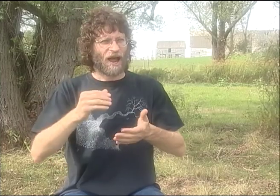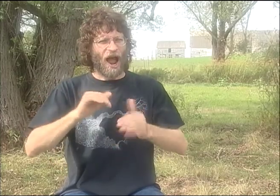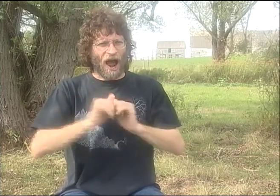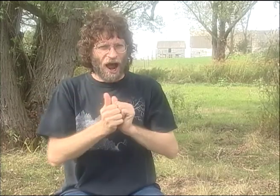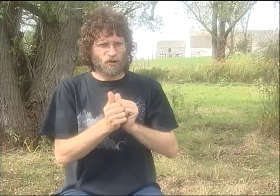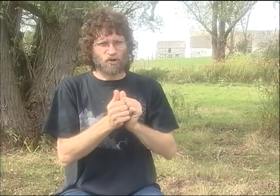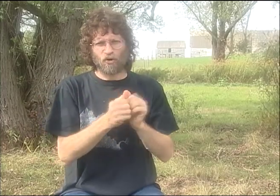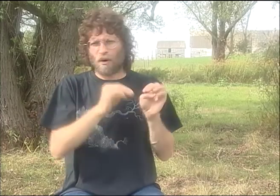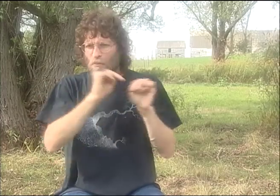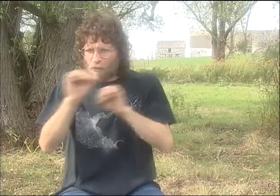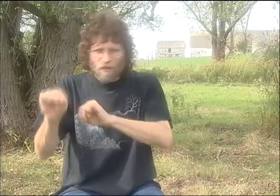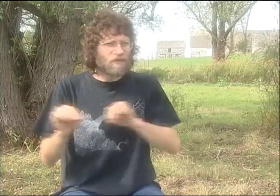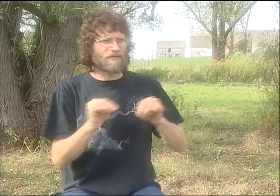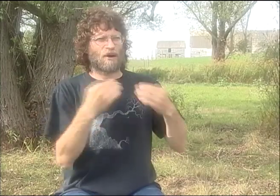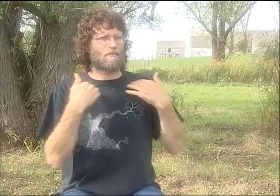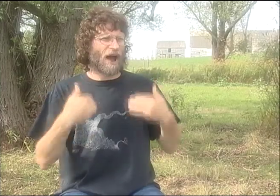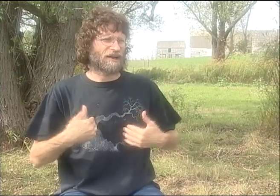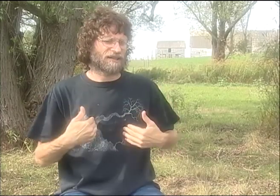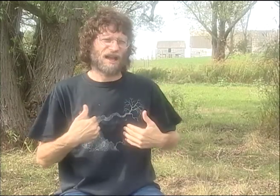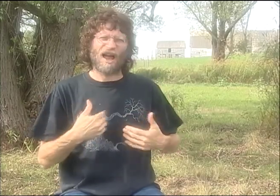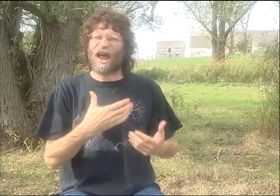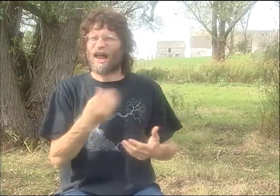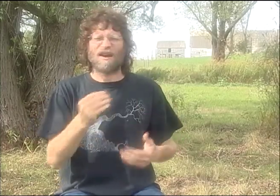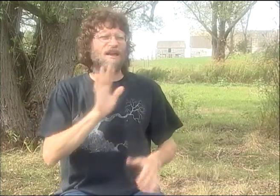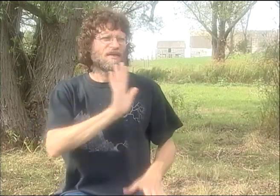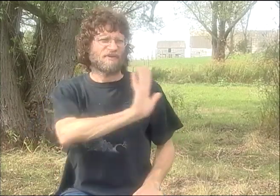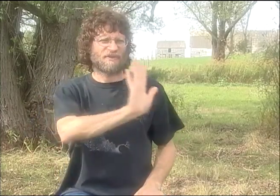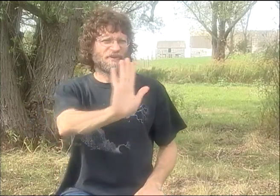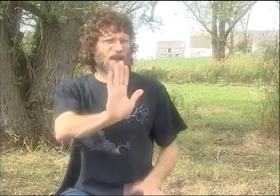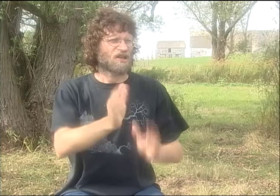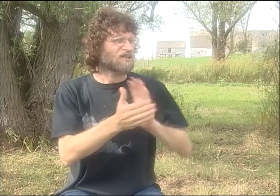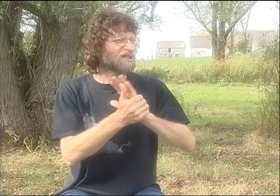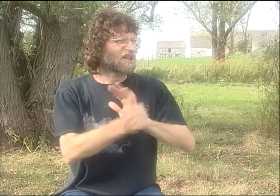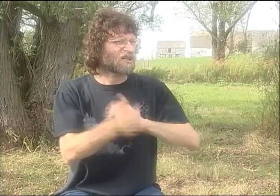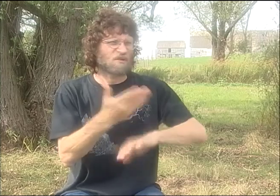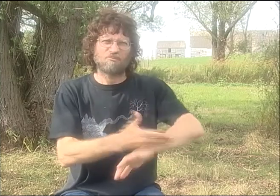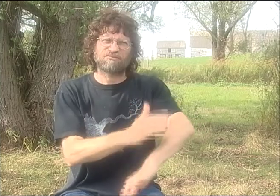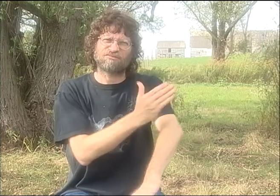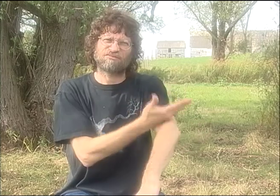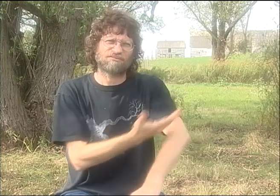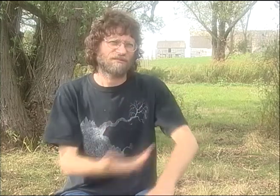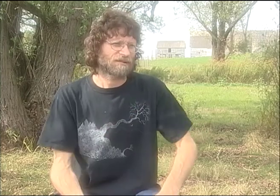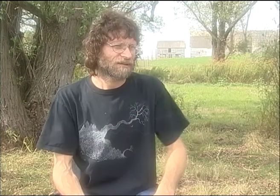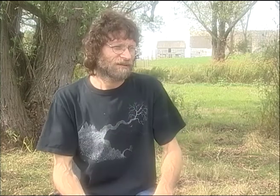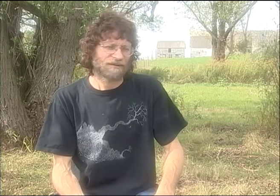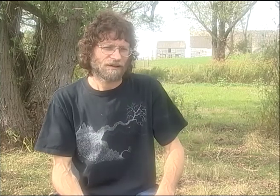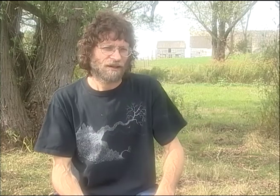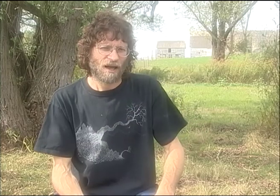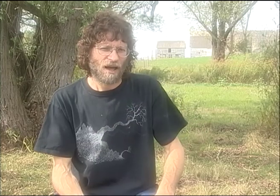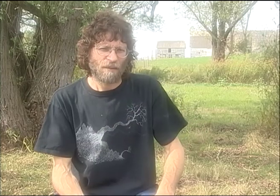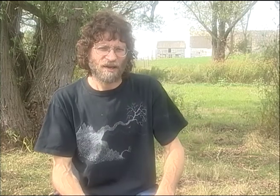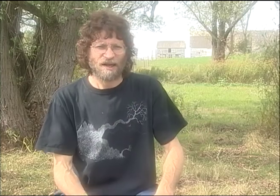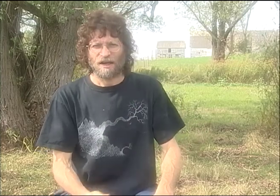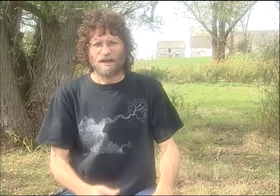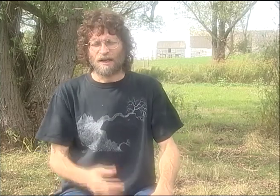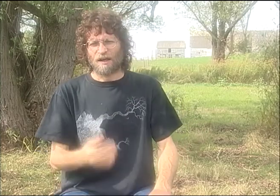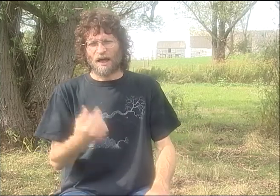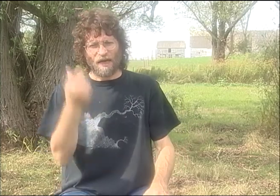THEY TOOK MANY OF HER CLASSES, AND THEY LEARNED SO MUCH ABOUT HOW TO MOVE, HOW TO USE THEIR BODIES.